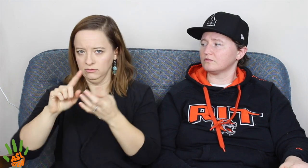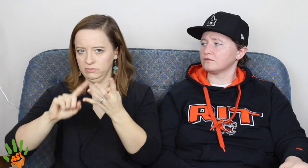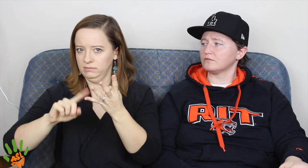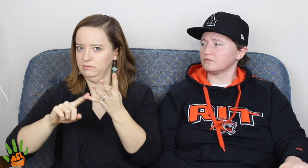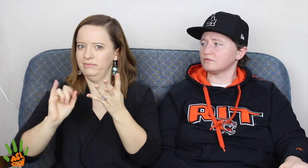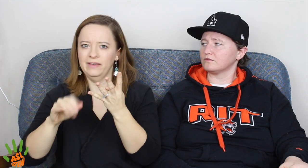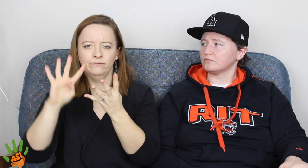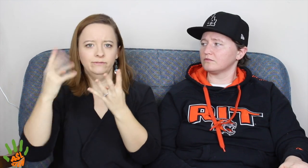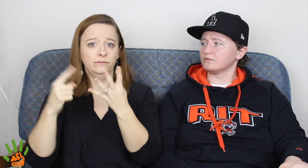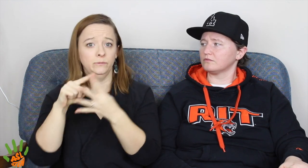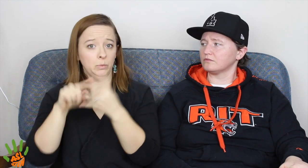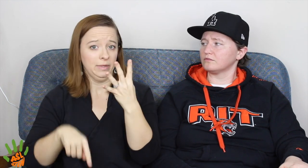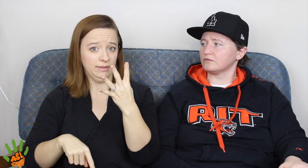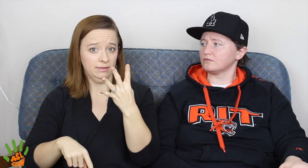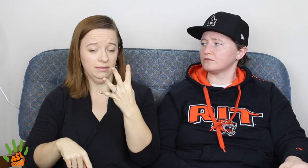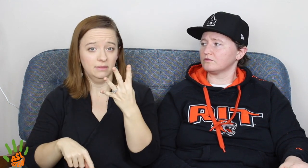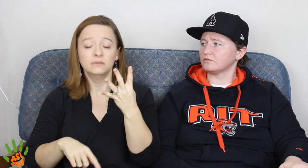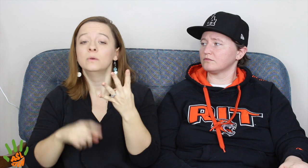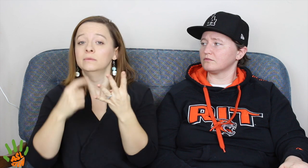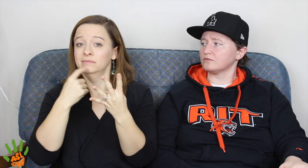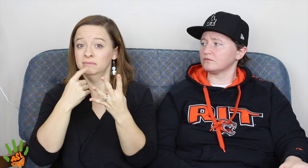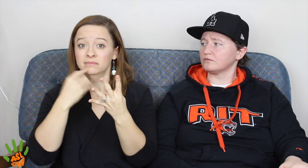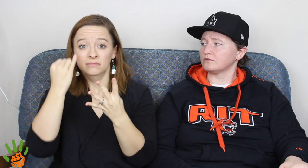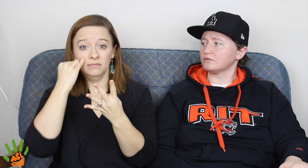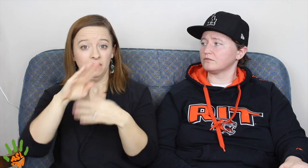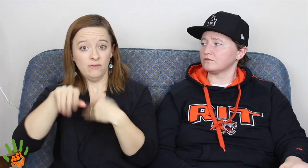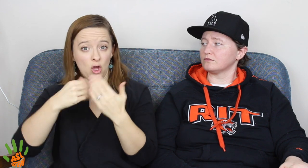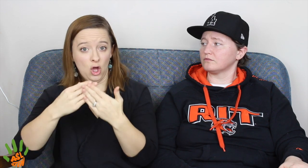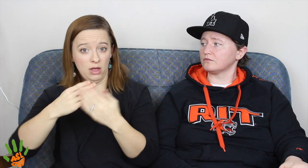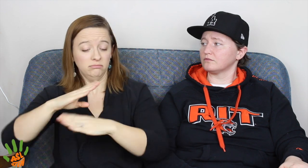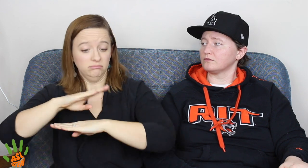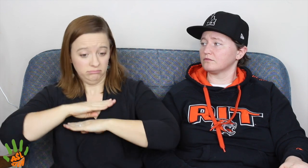would not have any punishment or reprisal.